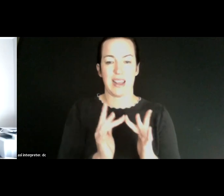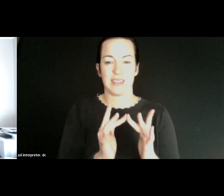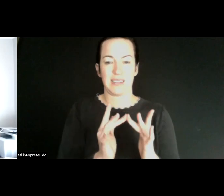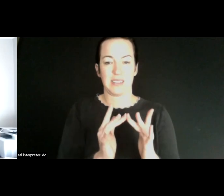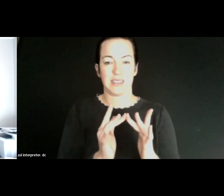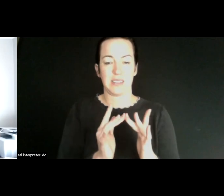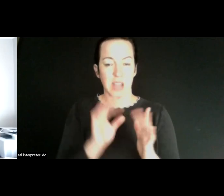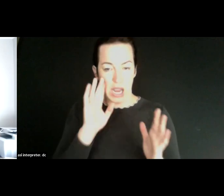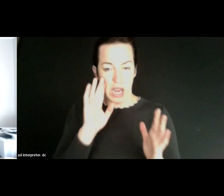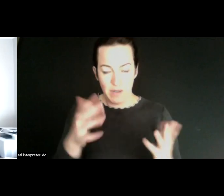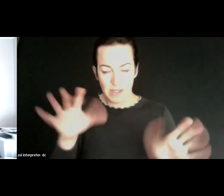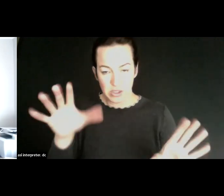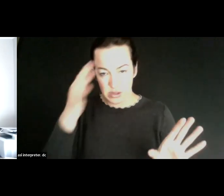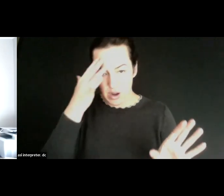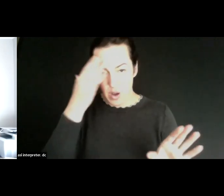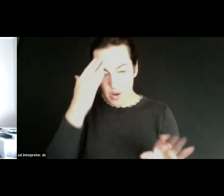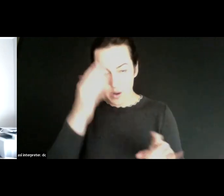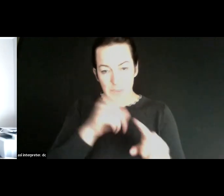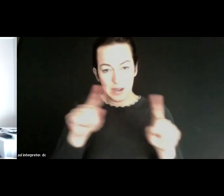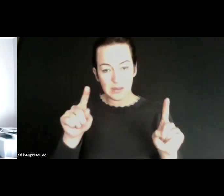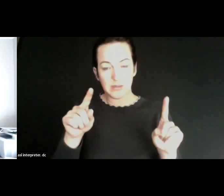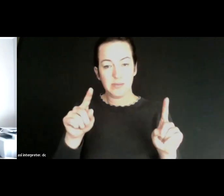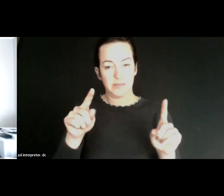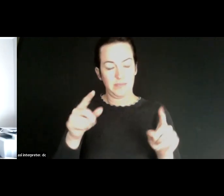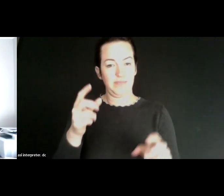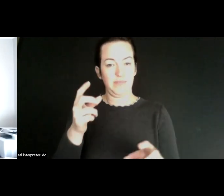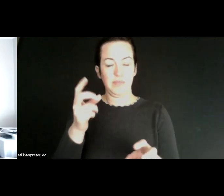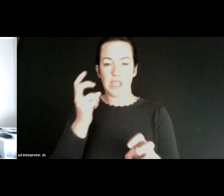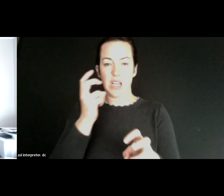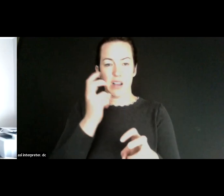not telling you anything. You don't already know. It's difficult to have a doctor's appointment